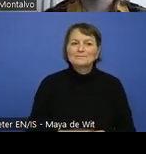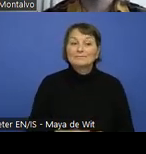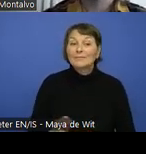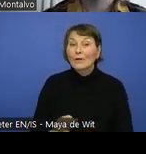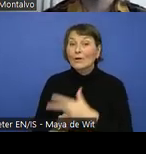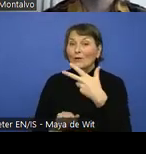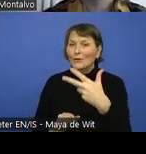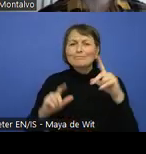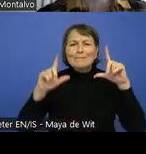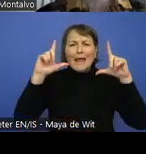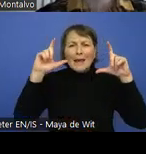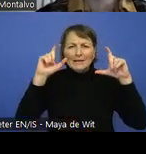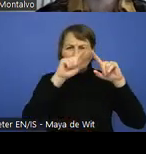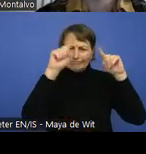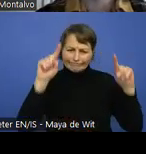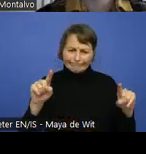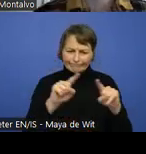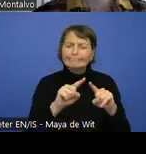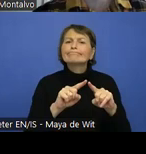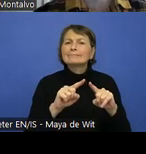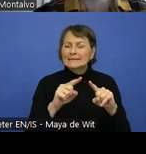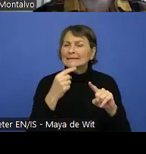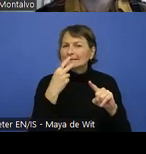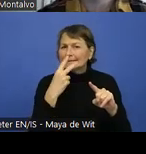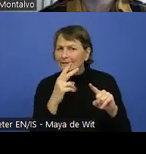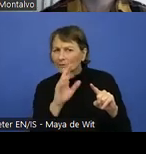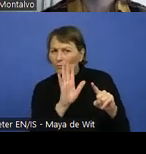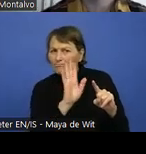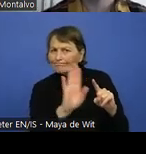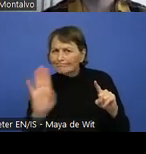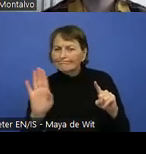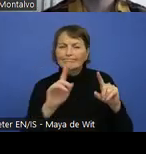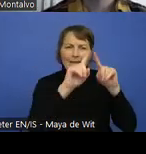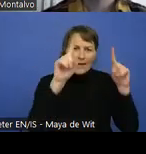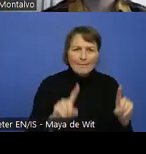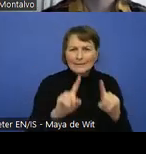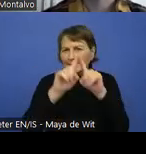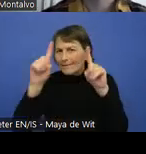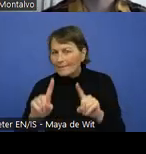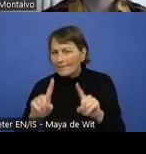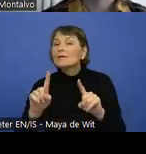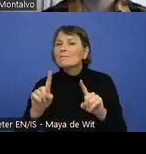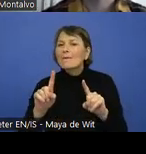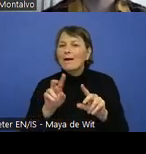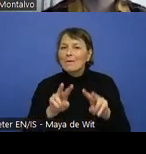And discusses the different types of images from a developer perspective. How to code a decorative image.